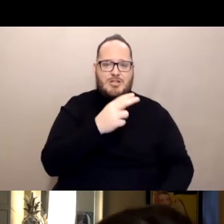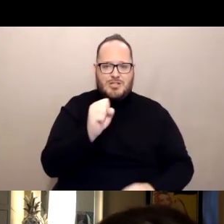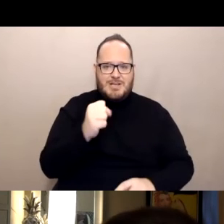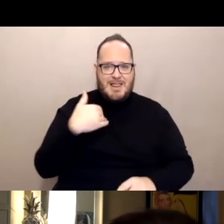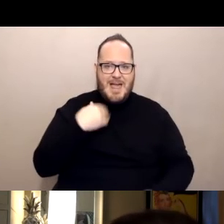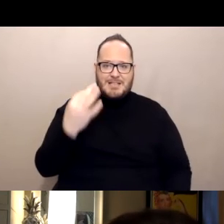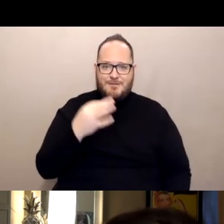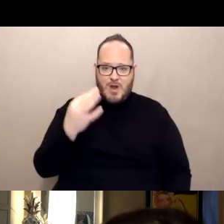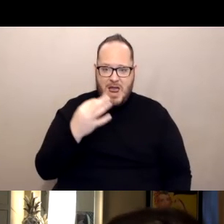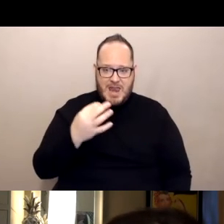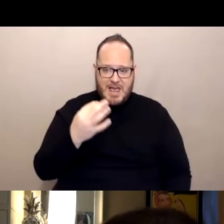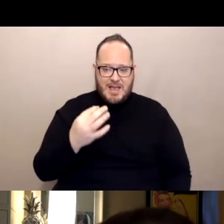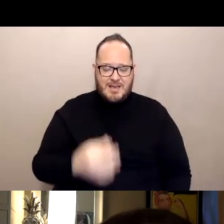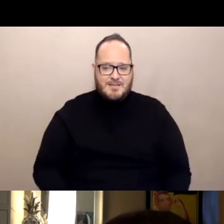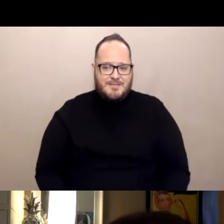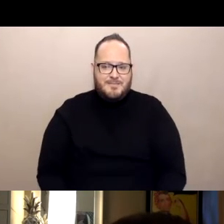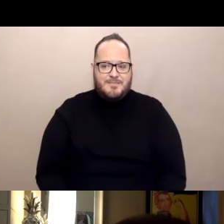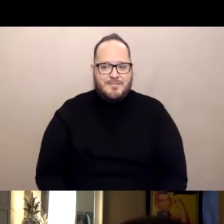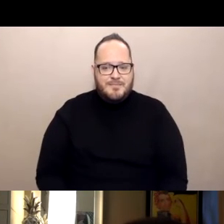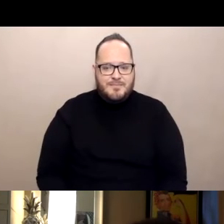But you do not need them.